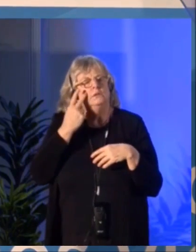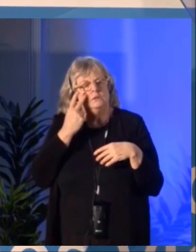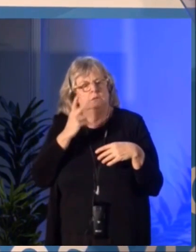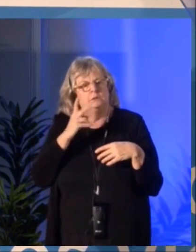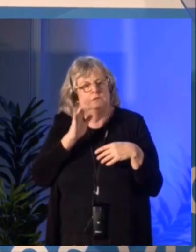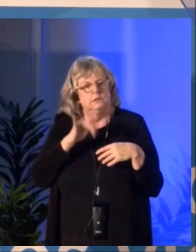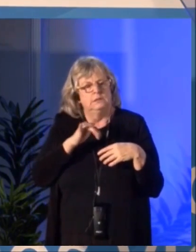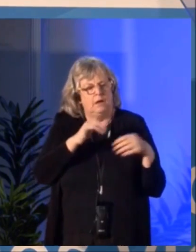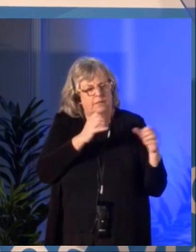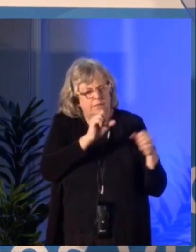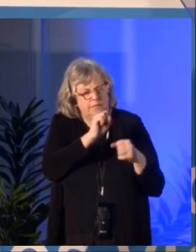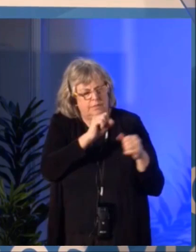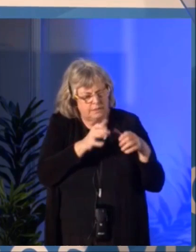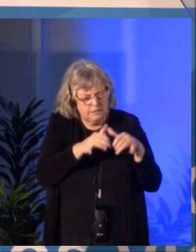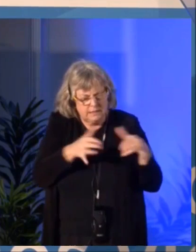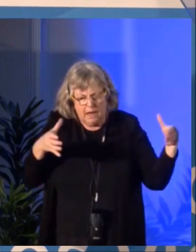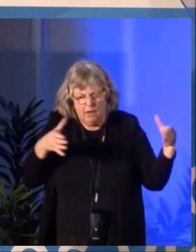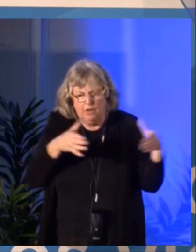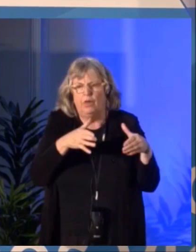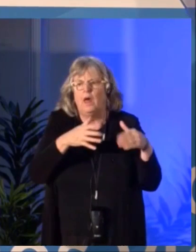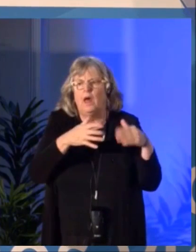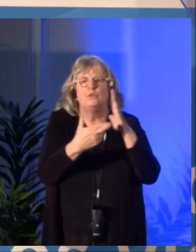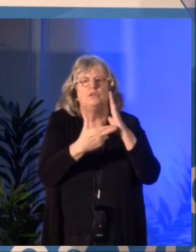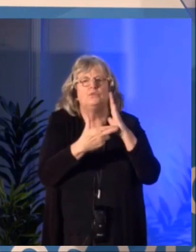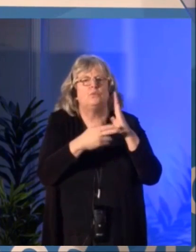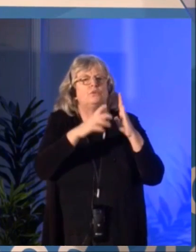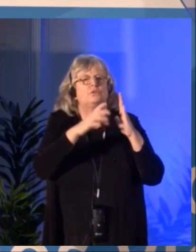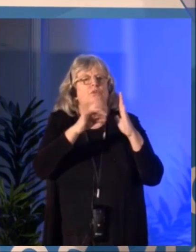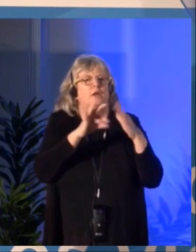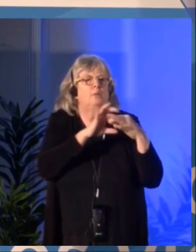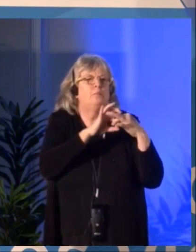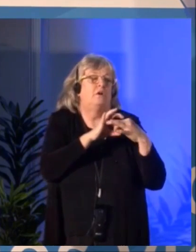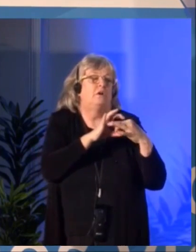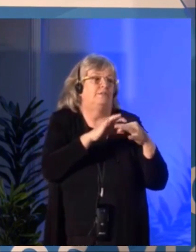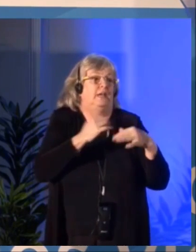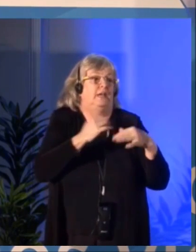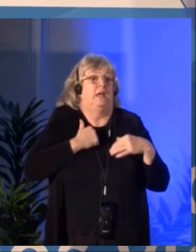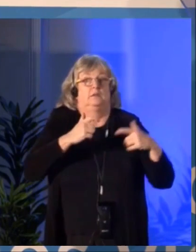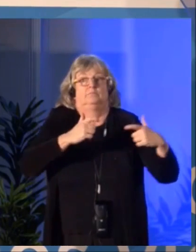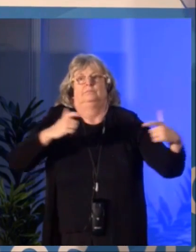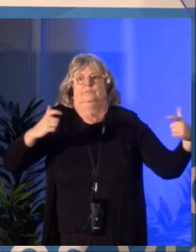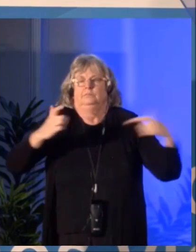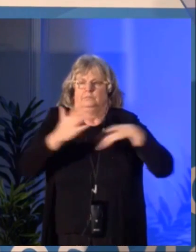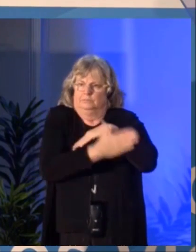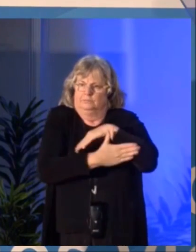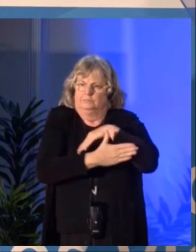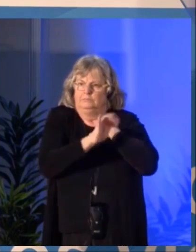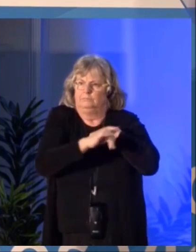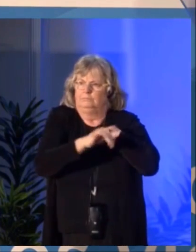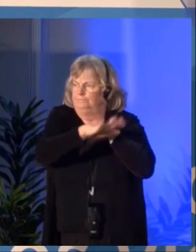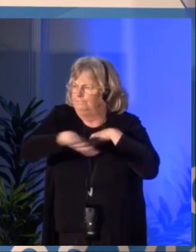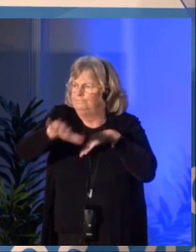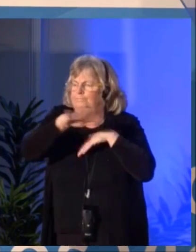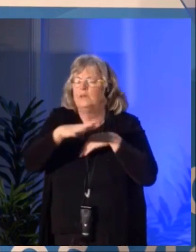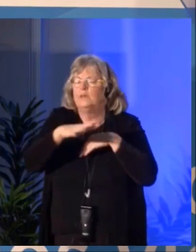of artistic creation through digital technologies. Digital technologies are now at centre stage